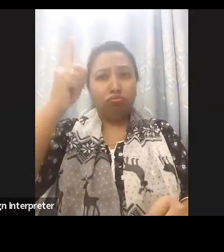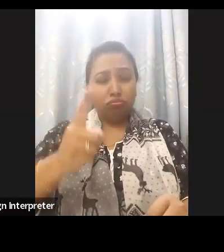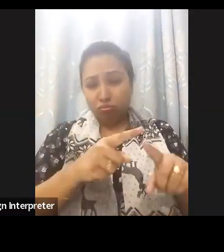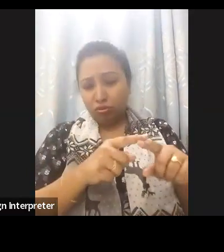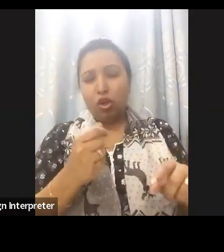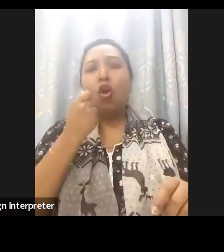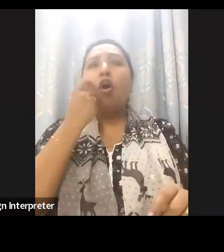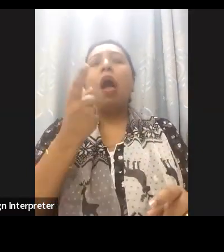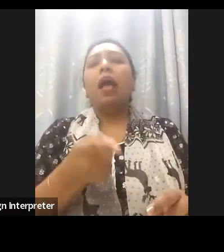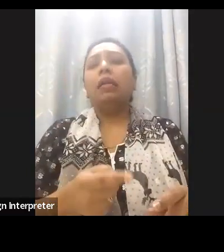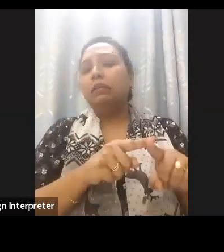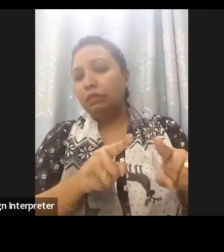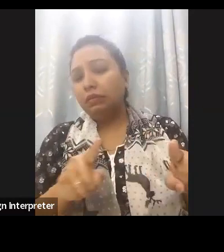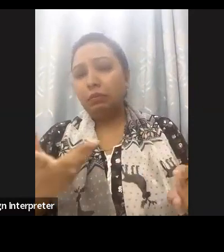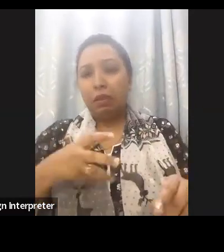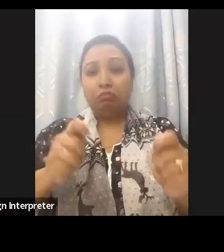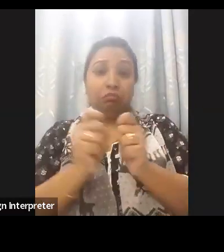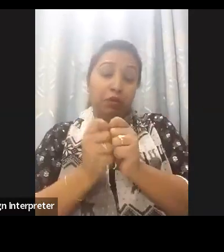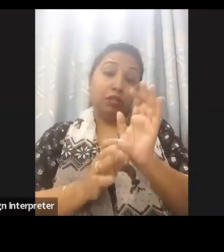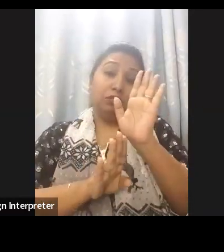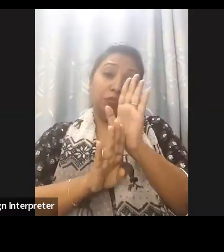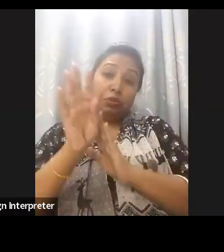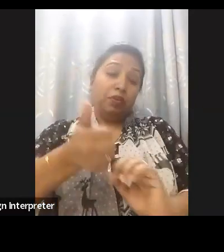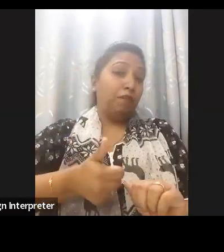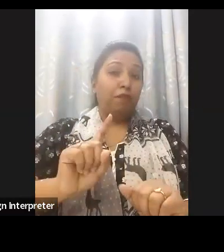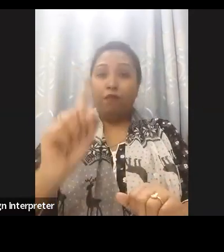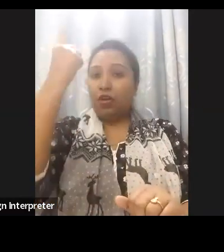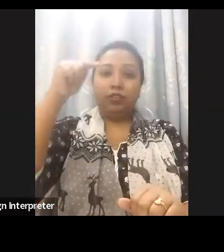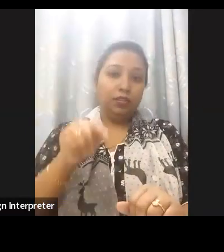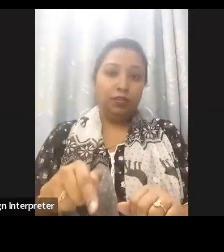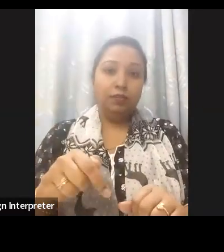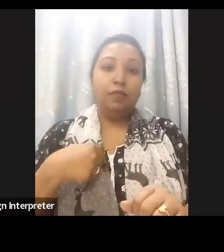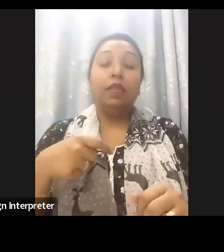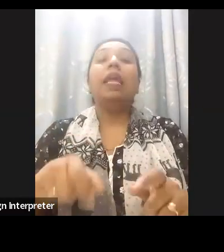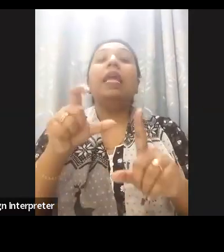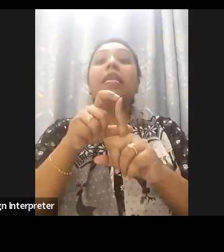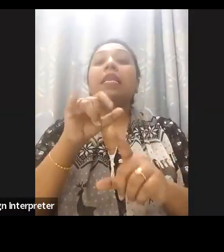digital accessibility and empowering citizen. The journey towards digital accessibility we